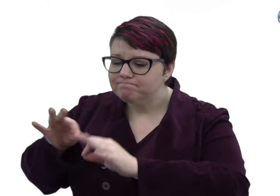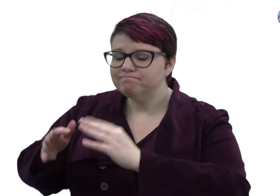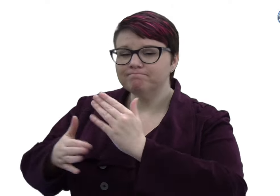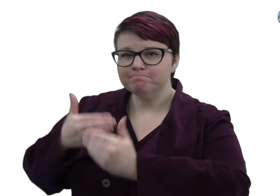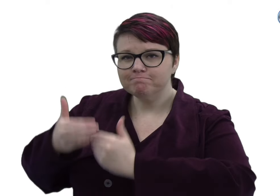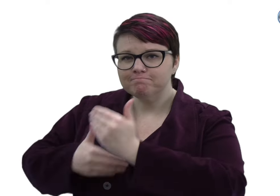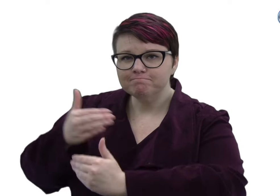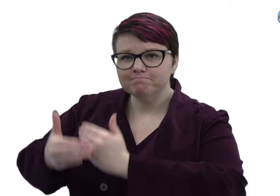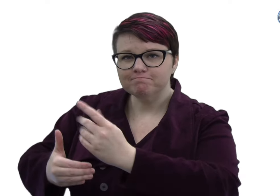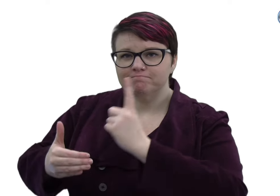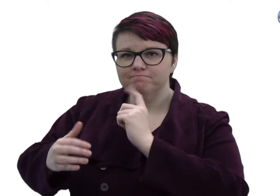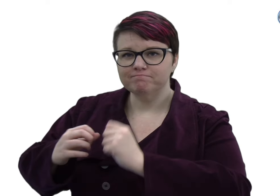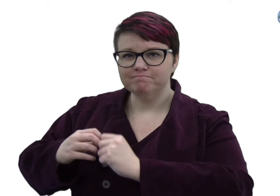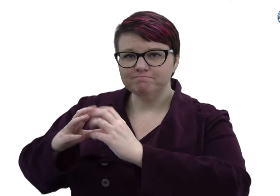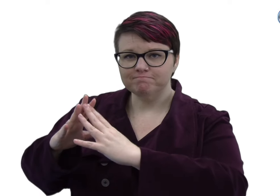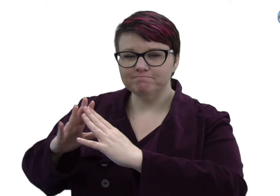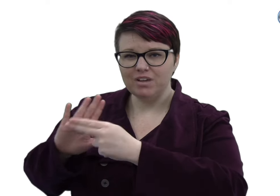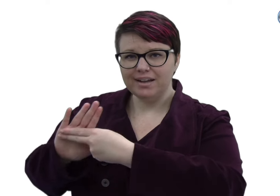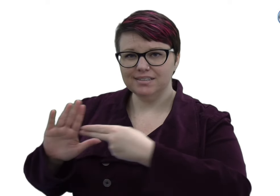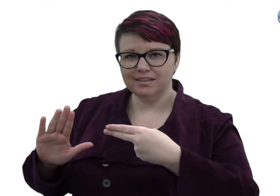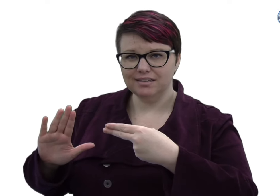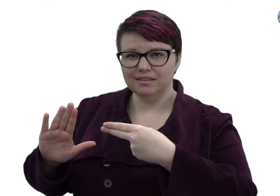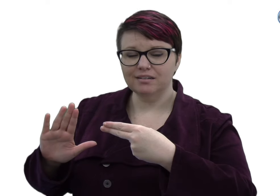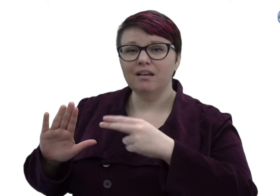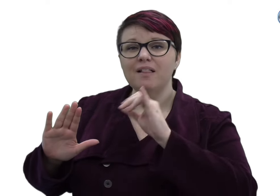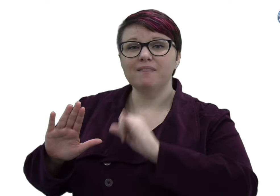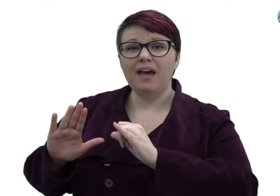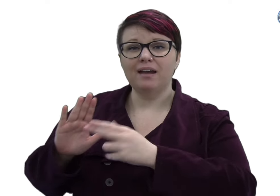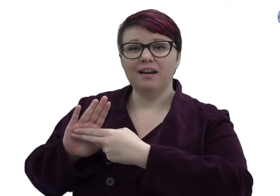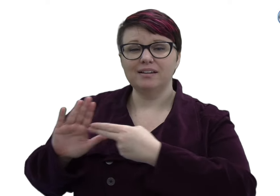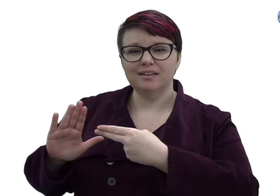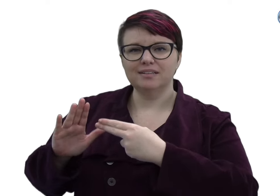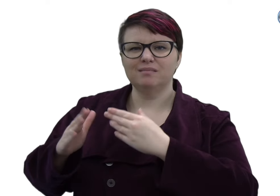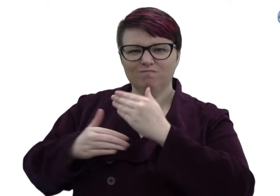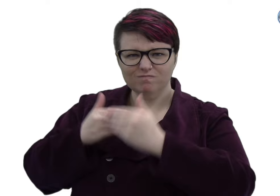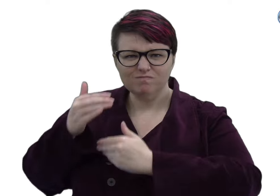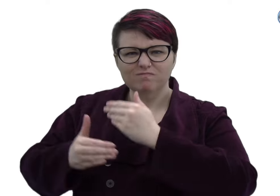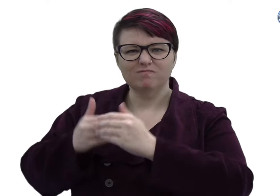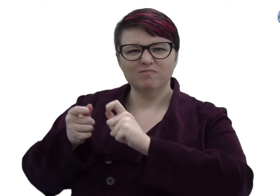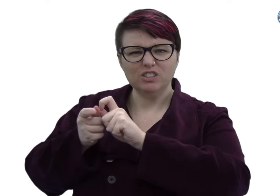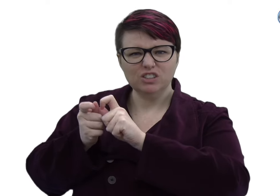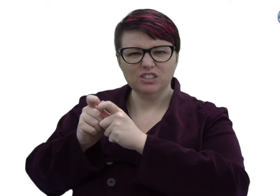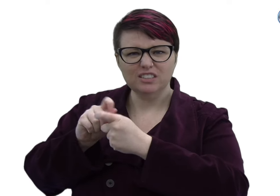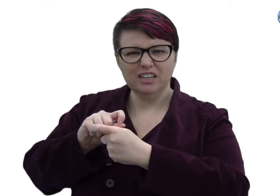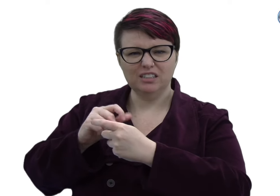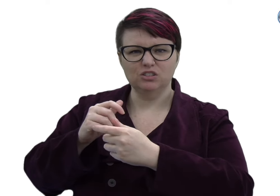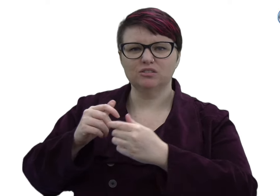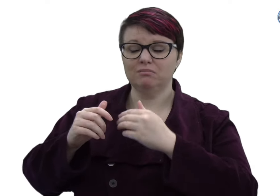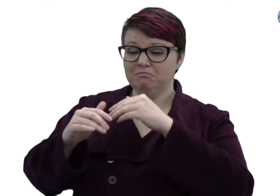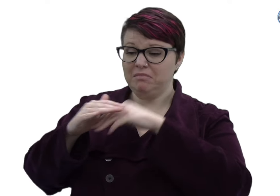through formal education experiences as second language learners and how new identities formed